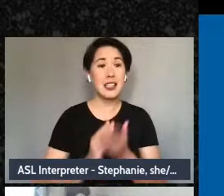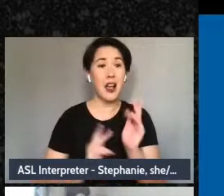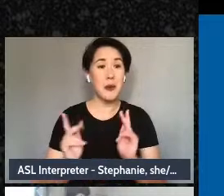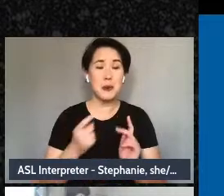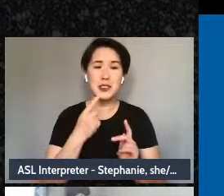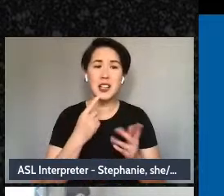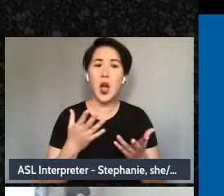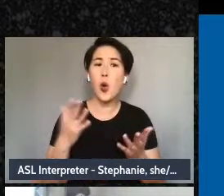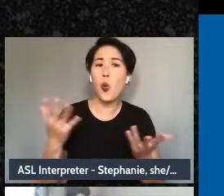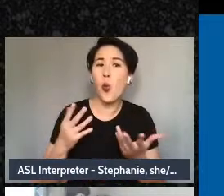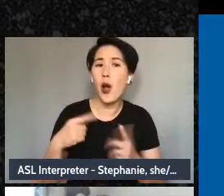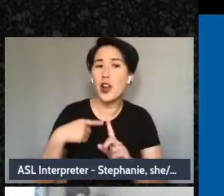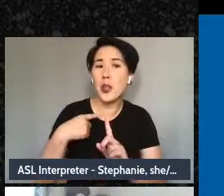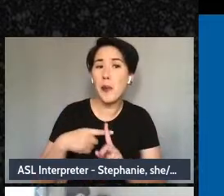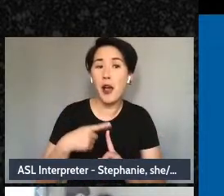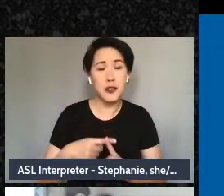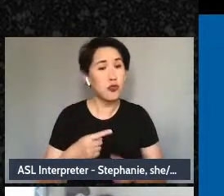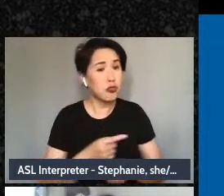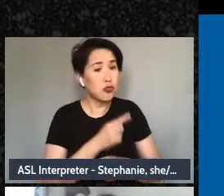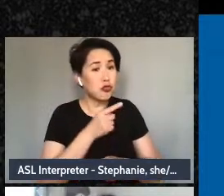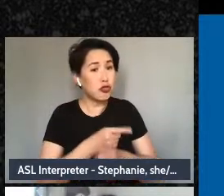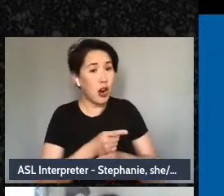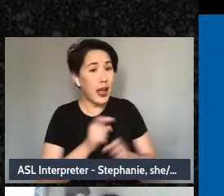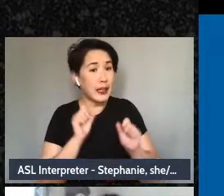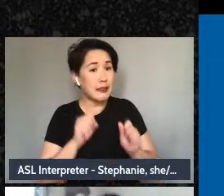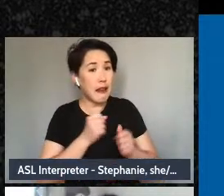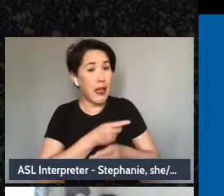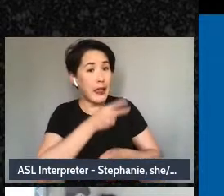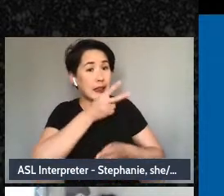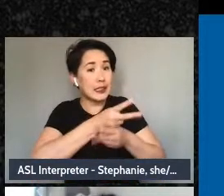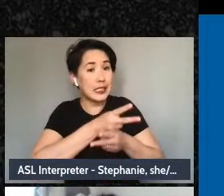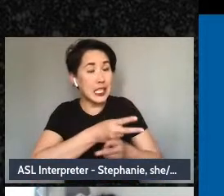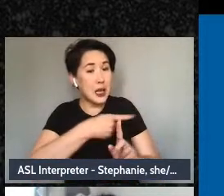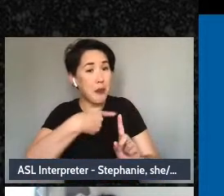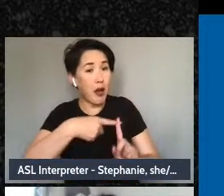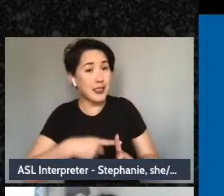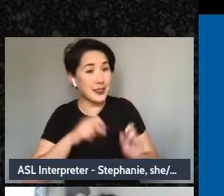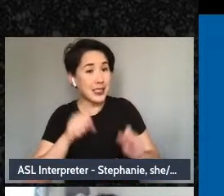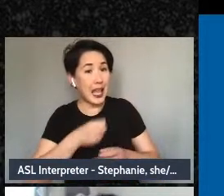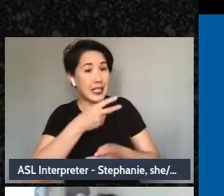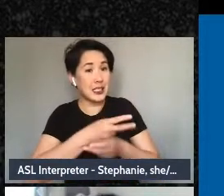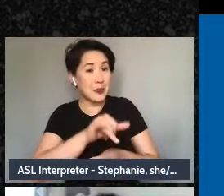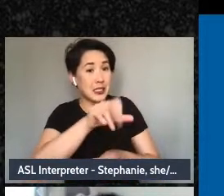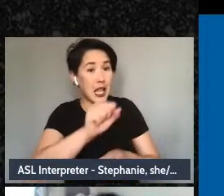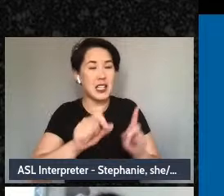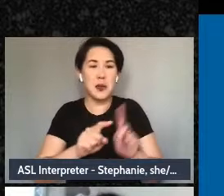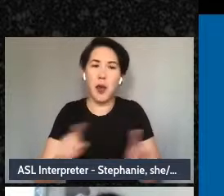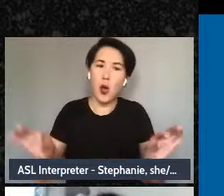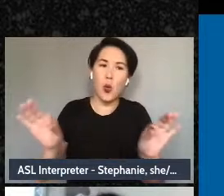can keep them, but it is very, very worthy. I'm seeing to see all of the aspects that are really